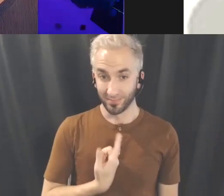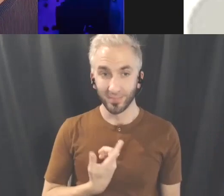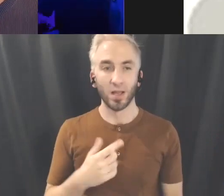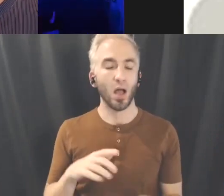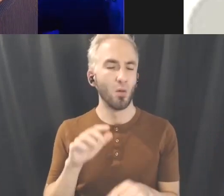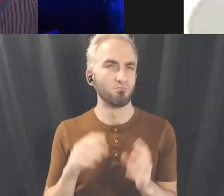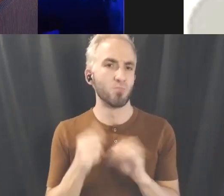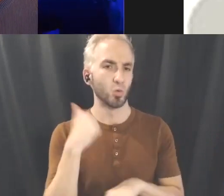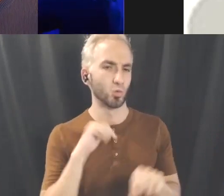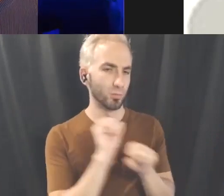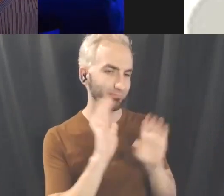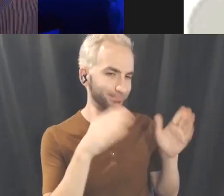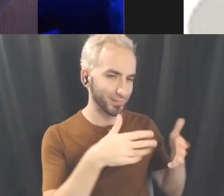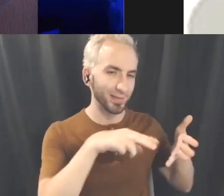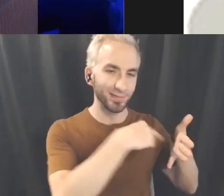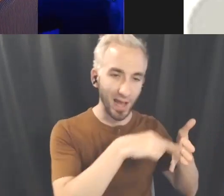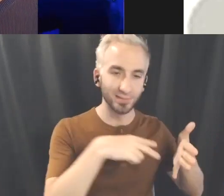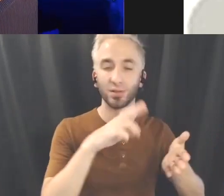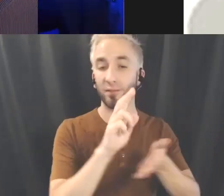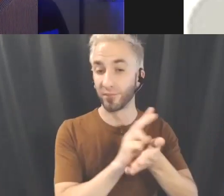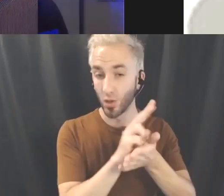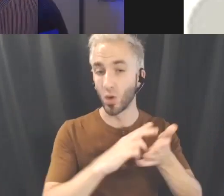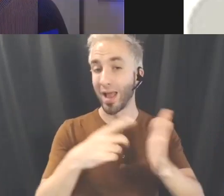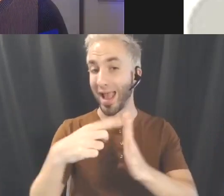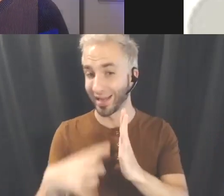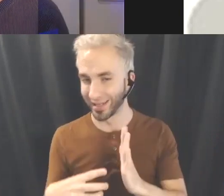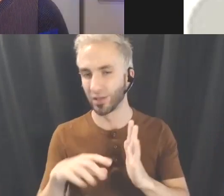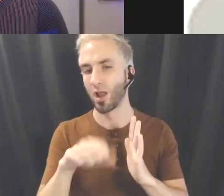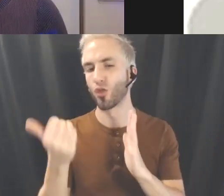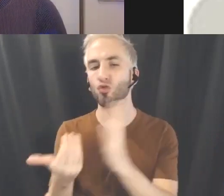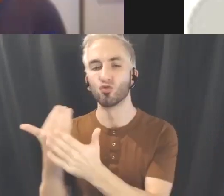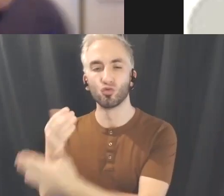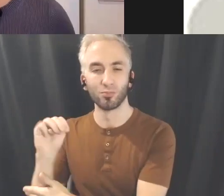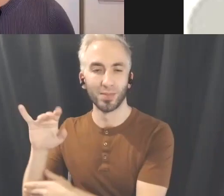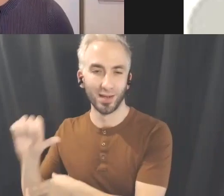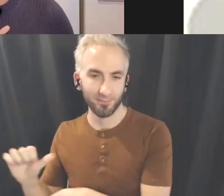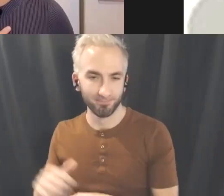video editing and other new media art forms.